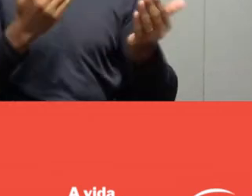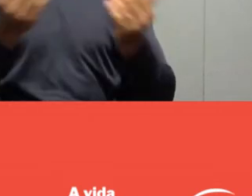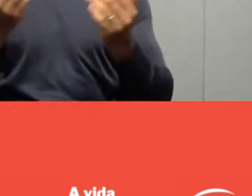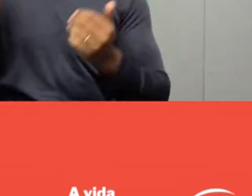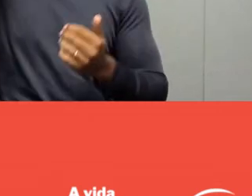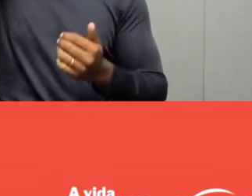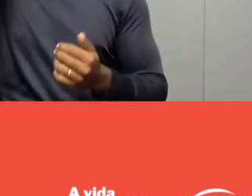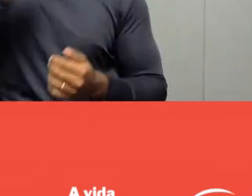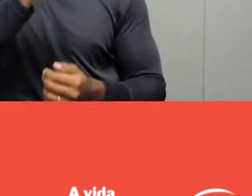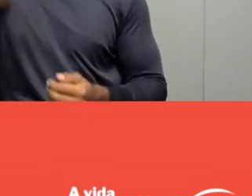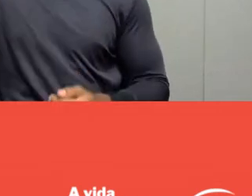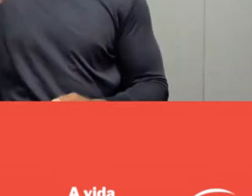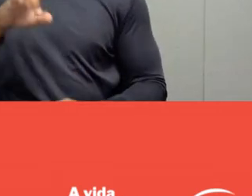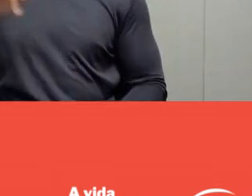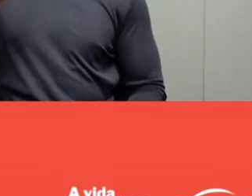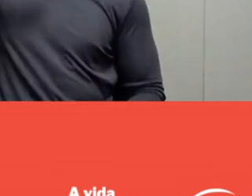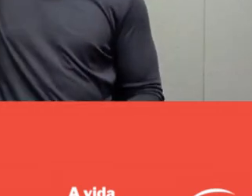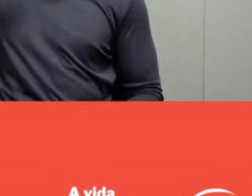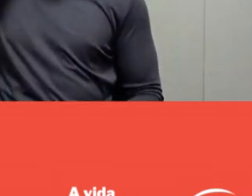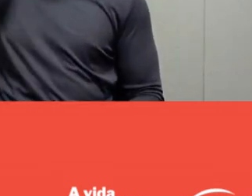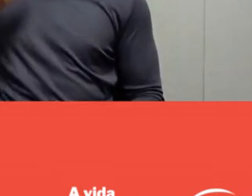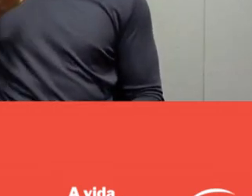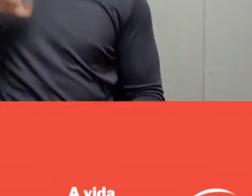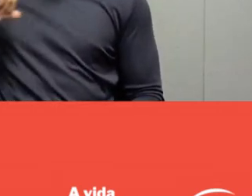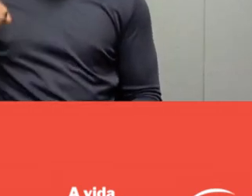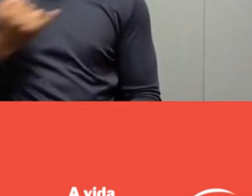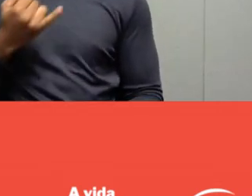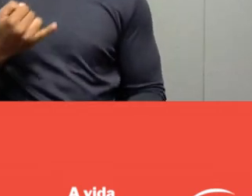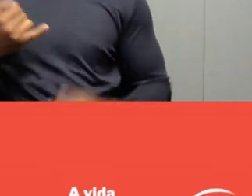and lively for those watching us.